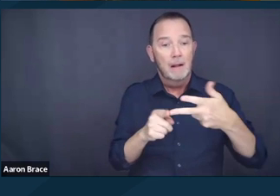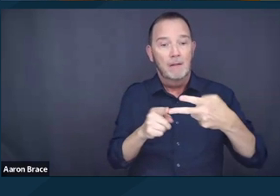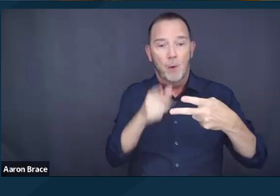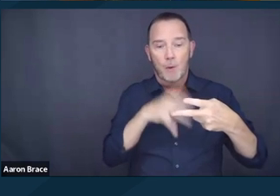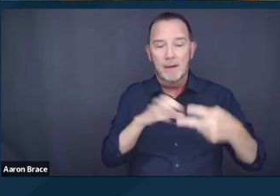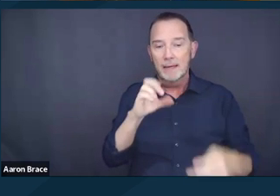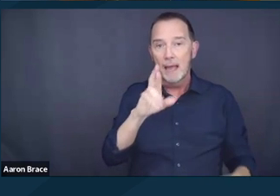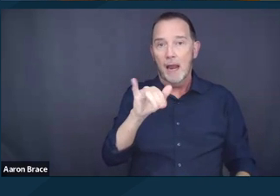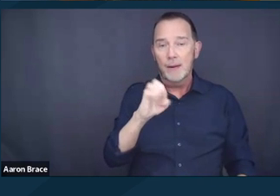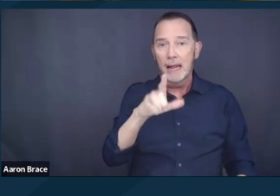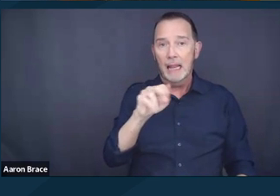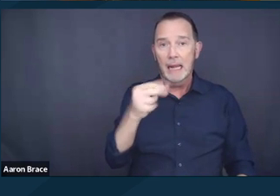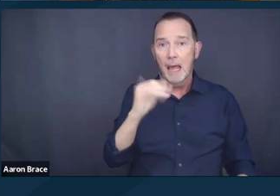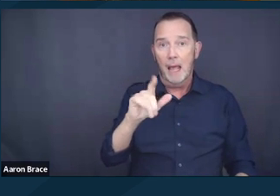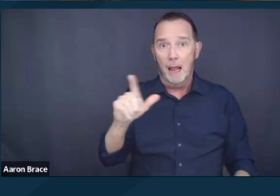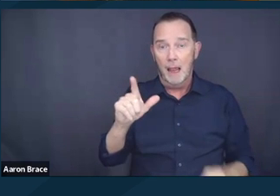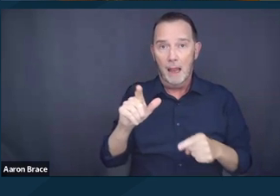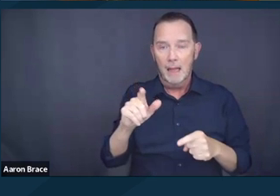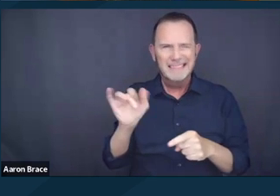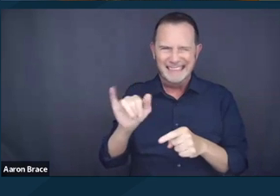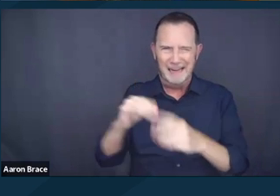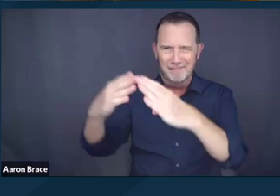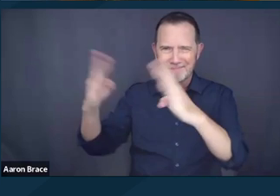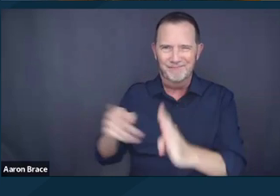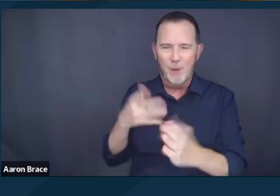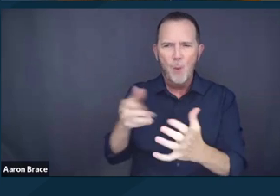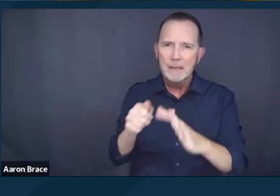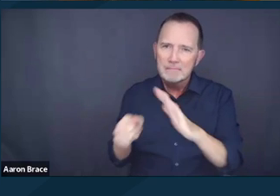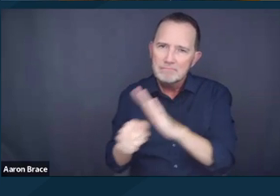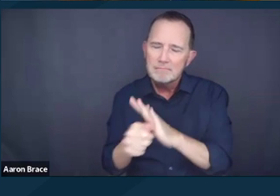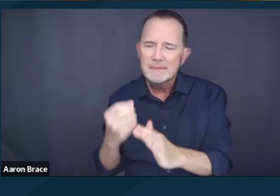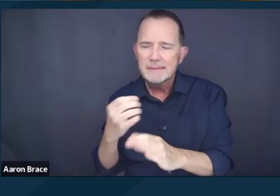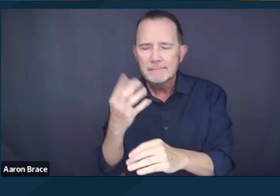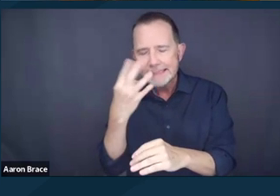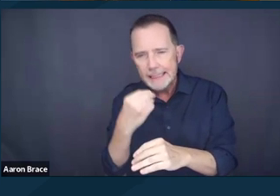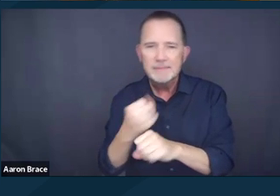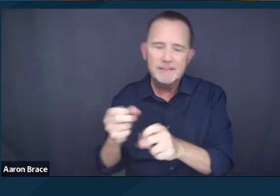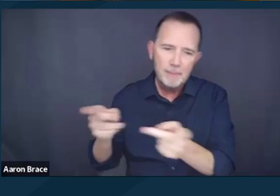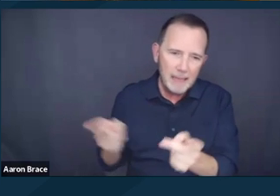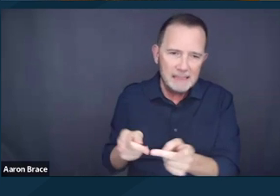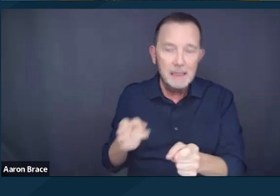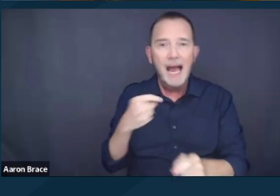for keeping a nebulizer in her room to manage her disability. Upon being rendered street homeless,